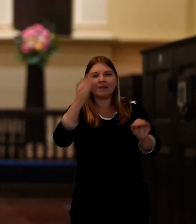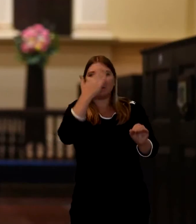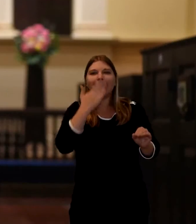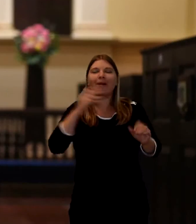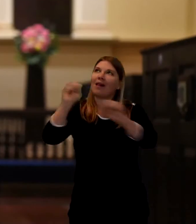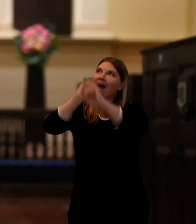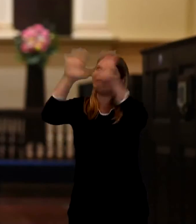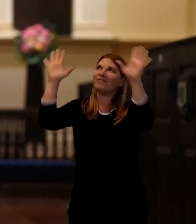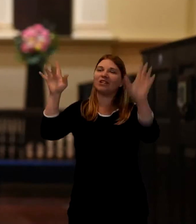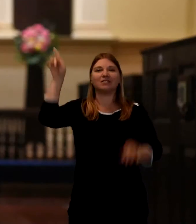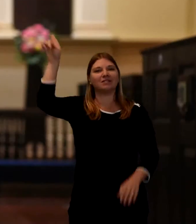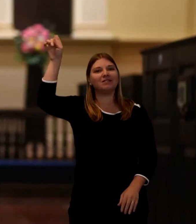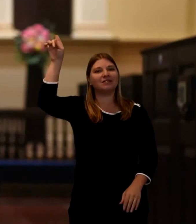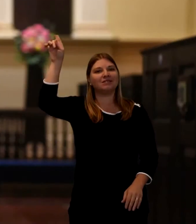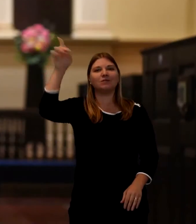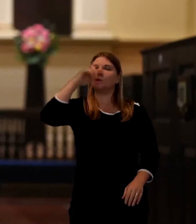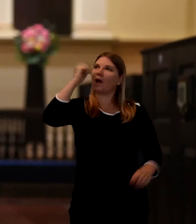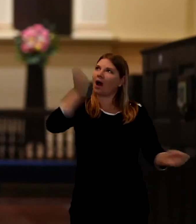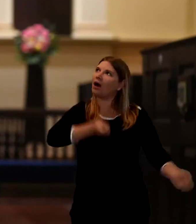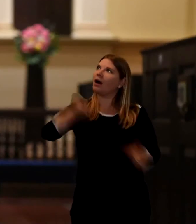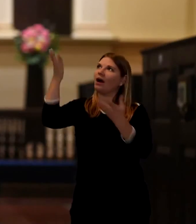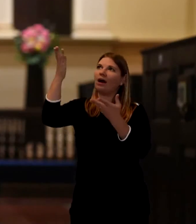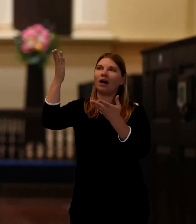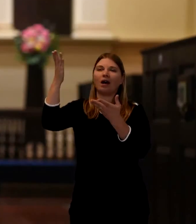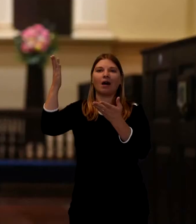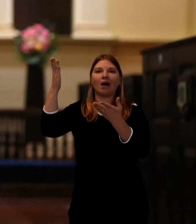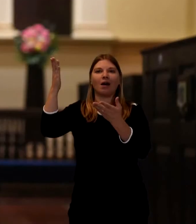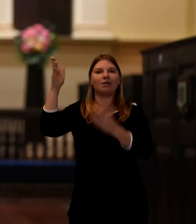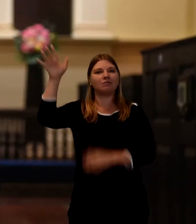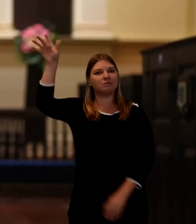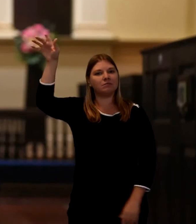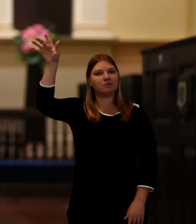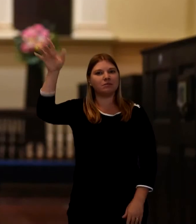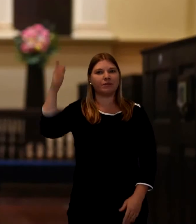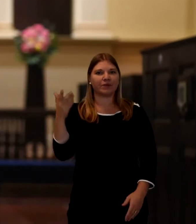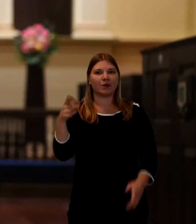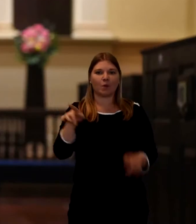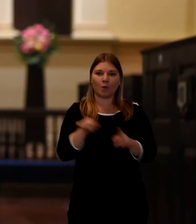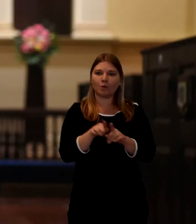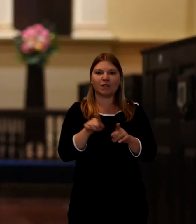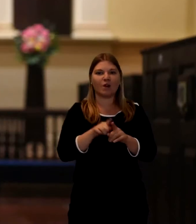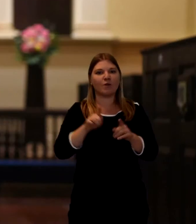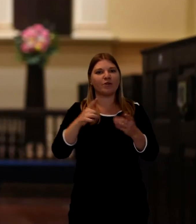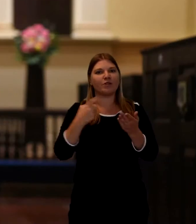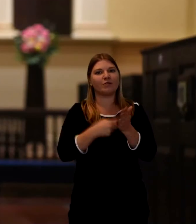Or a reading from the book of revelation that tells us there will be a time when mourning will be past.